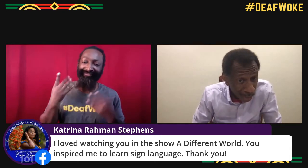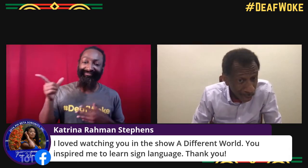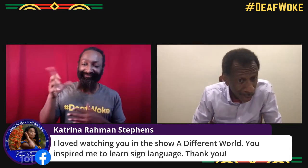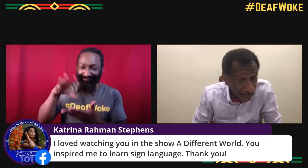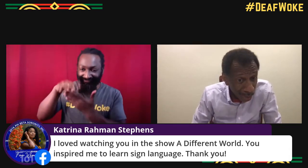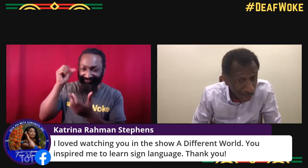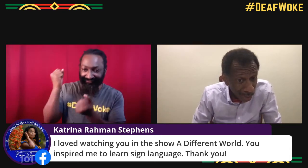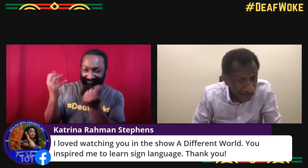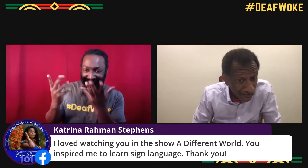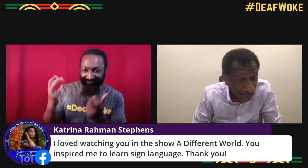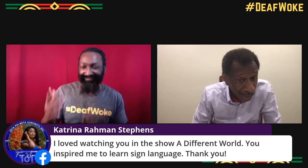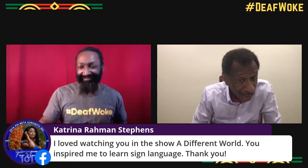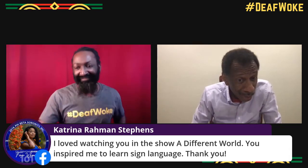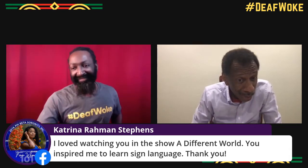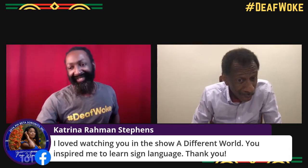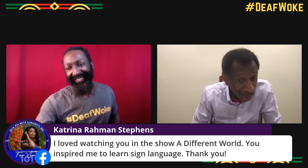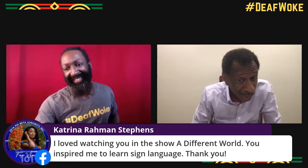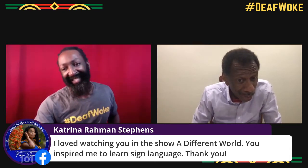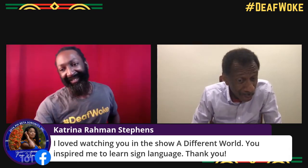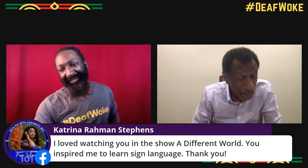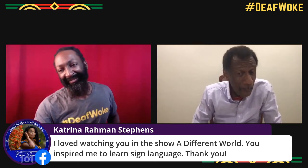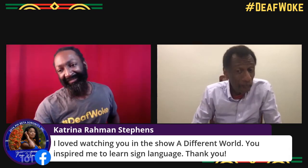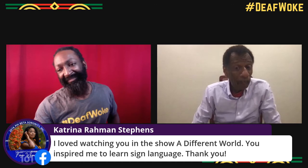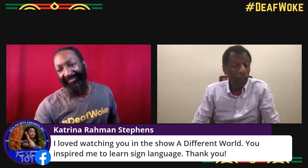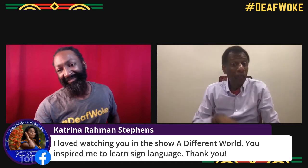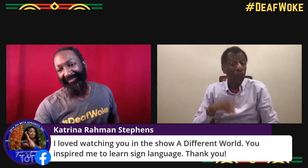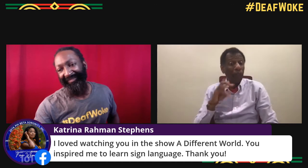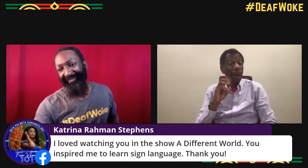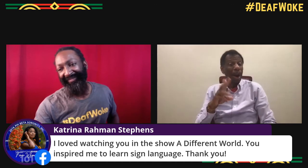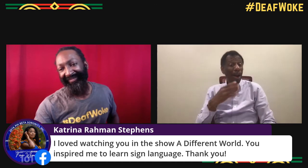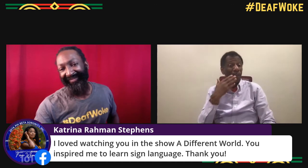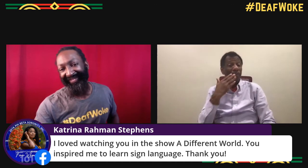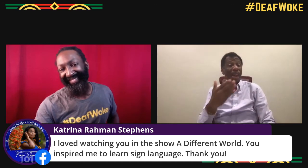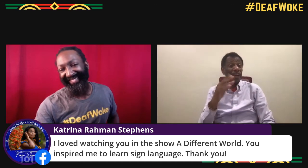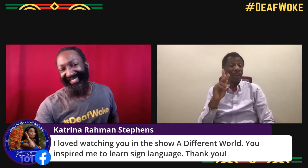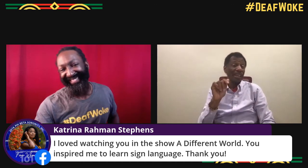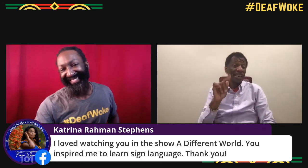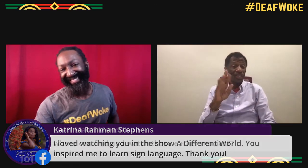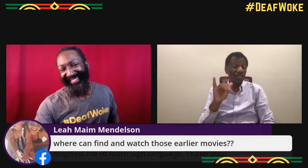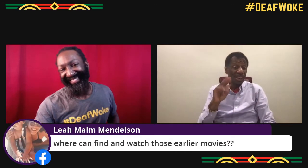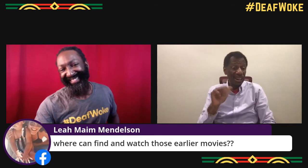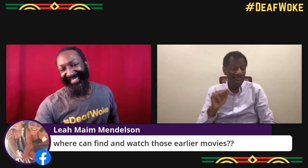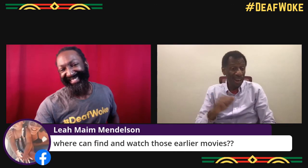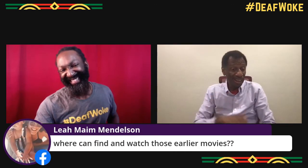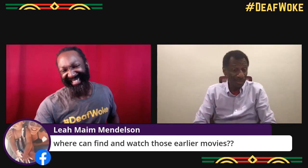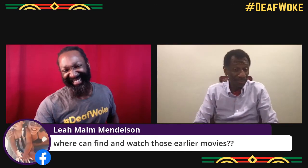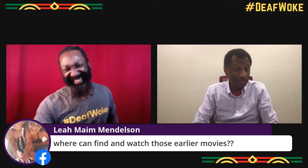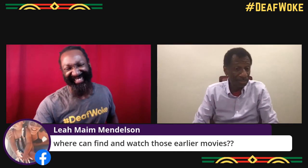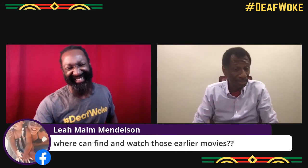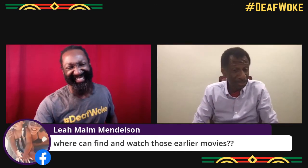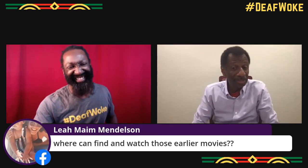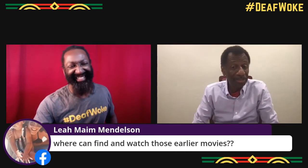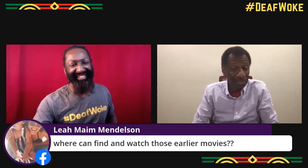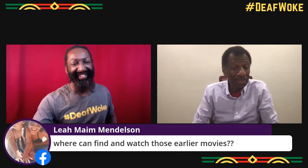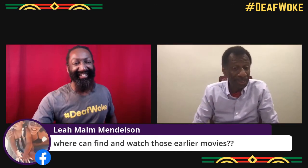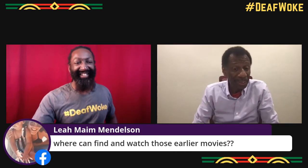So she mentioned you as a part of her inspiration. Wow. Well thank you, Katrina.